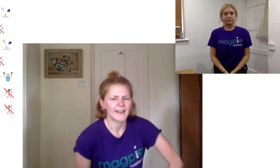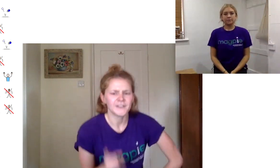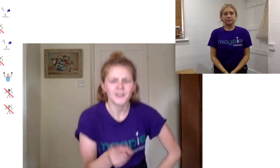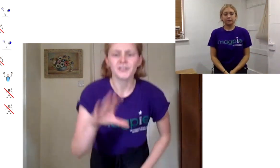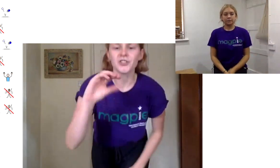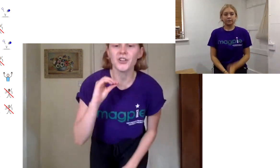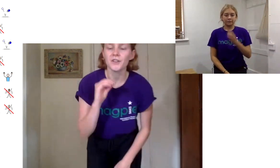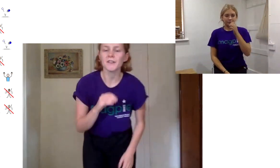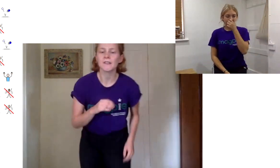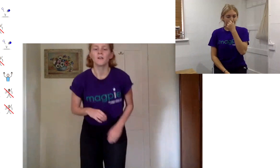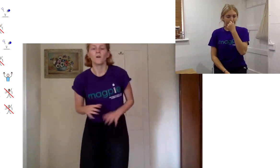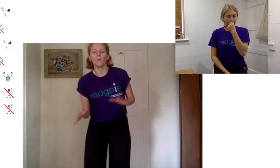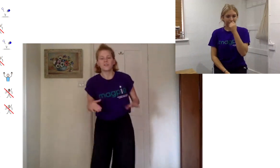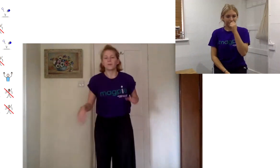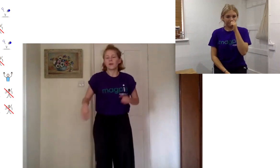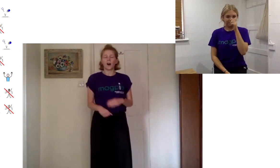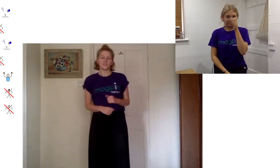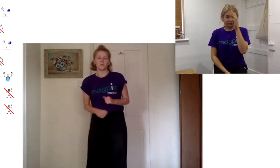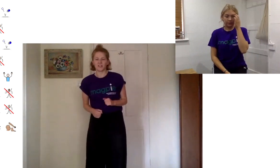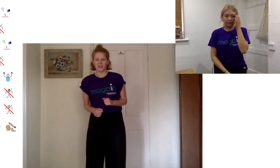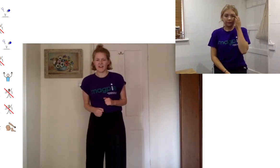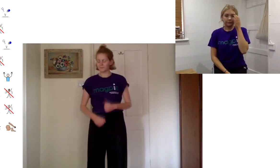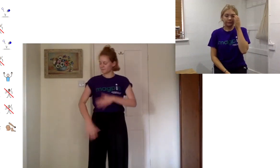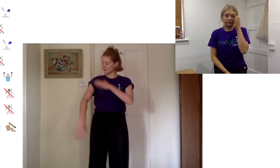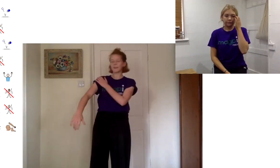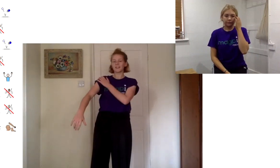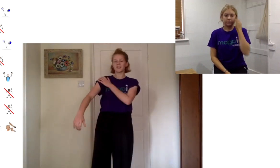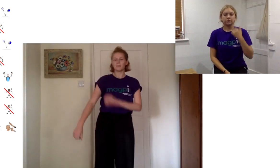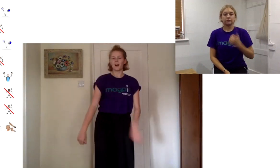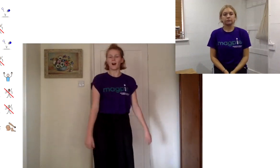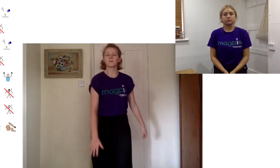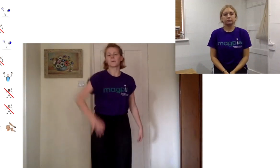and you can choose which body part you want to shake so i'm going to shape my arms so i'm